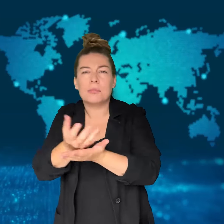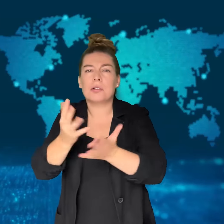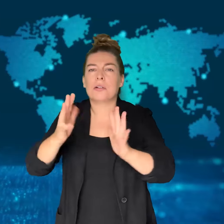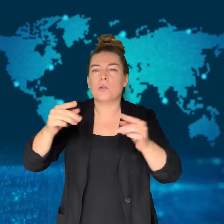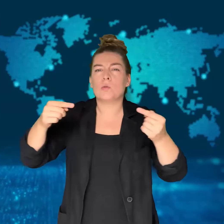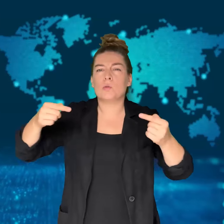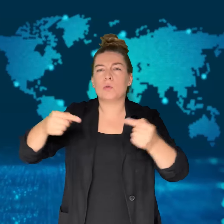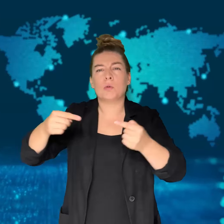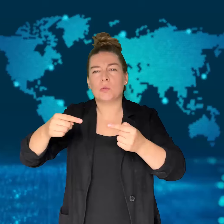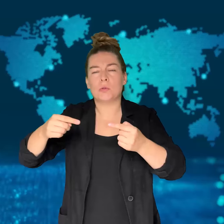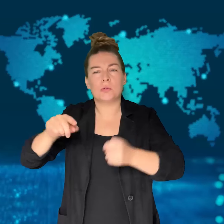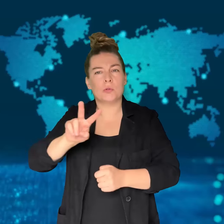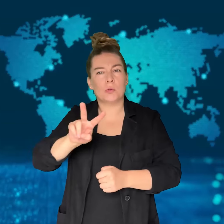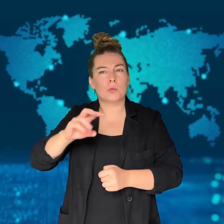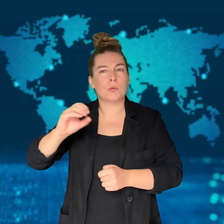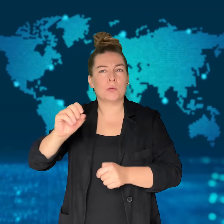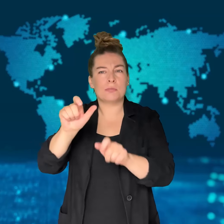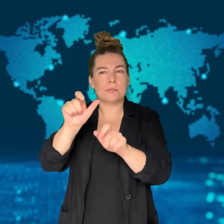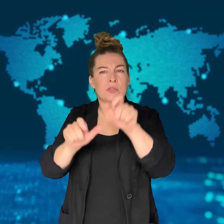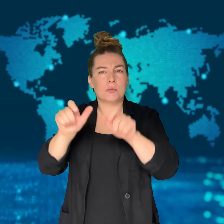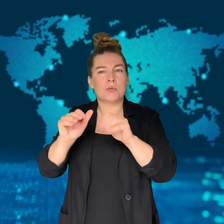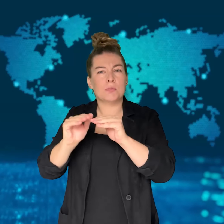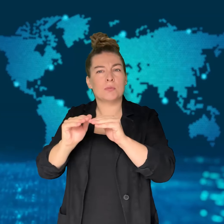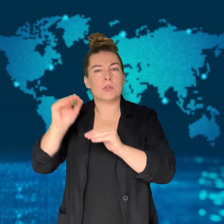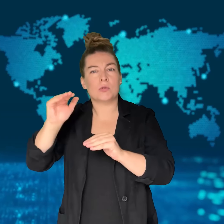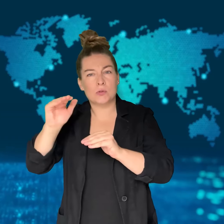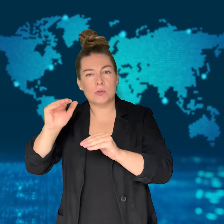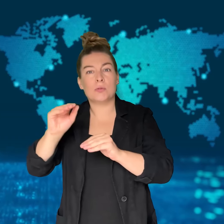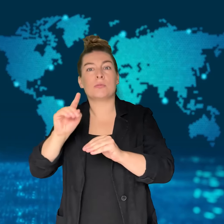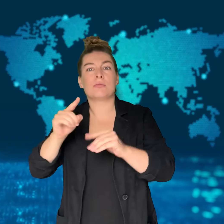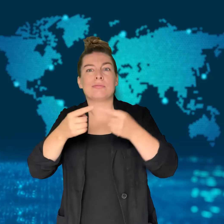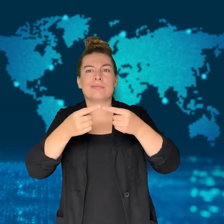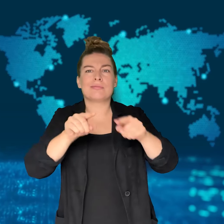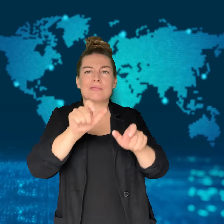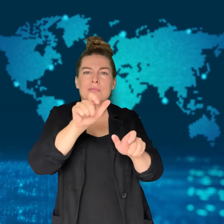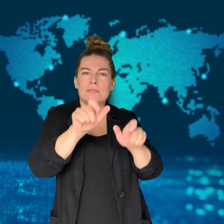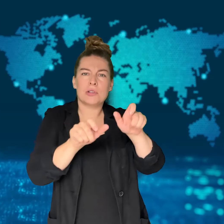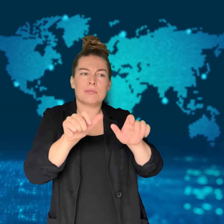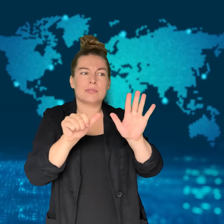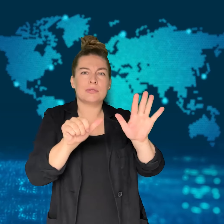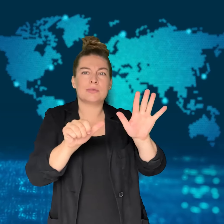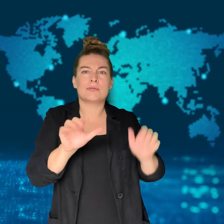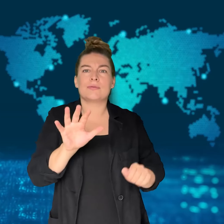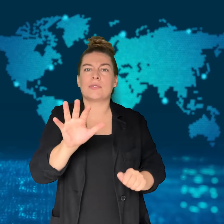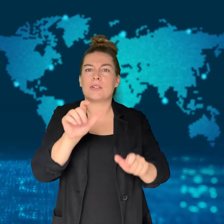and 65 people in total were treated at the scene.